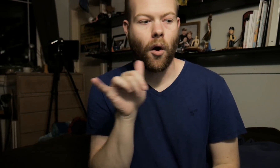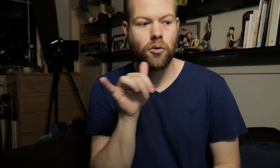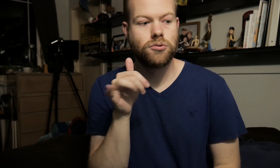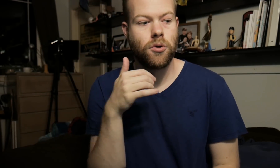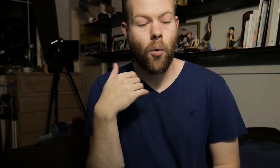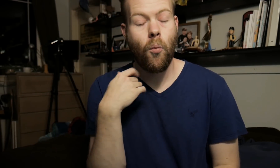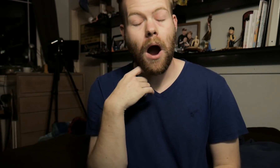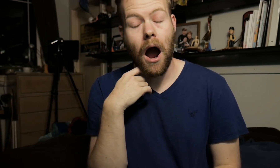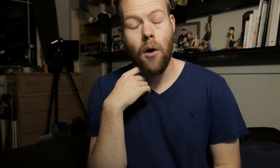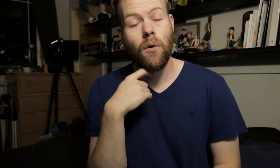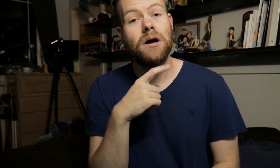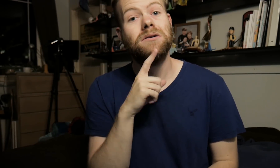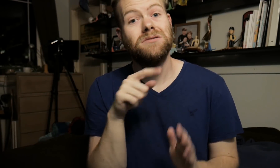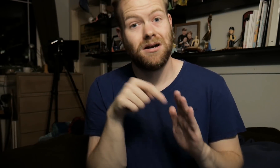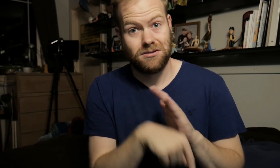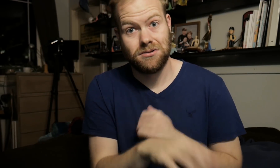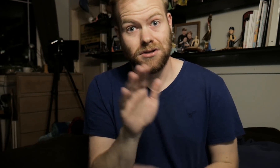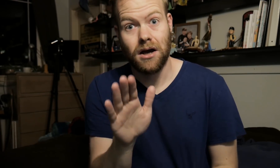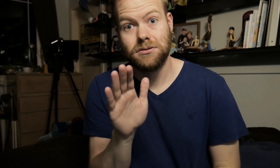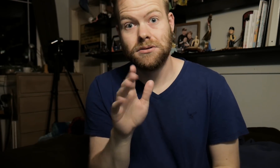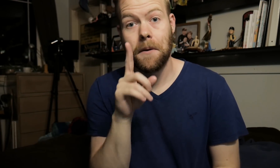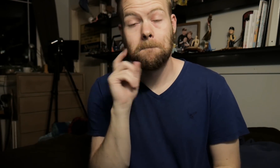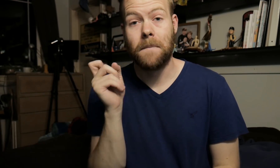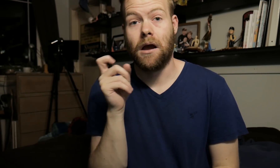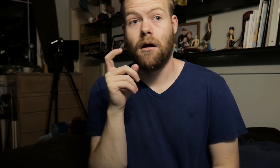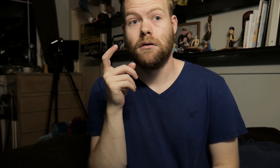Also, wow. It is intense. Because...